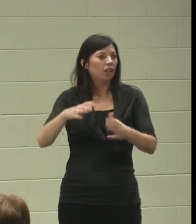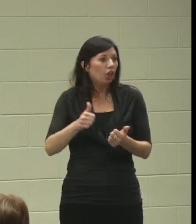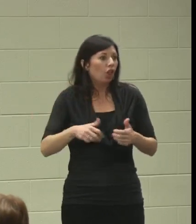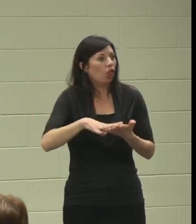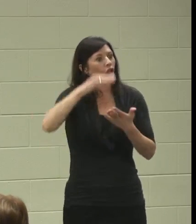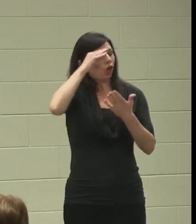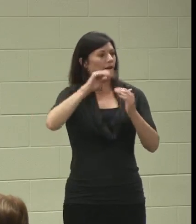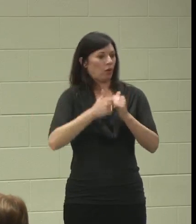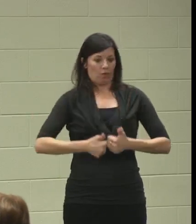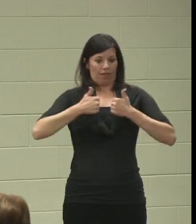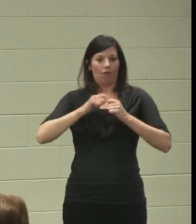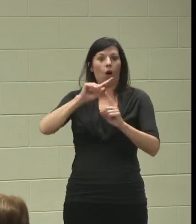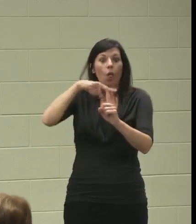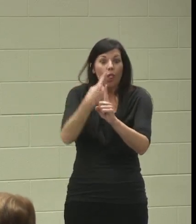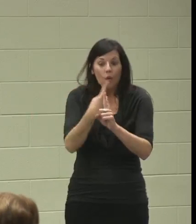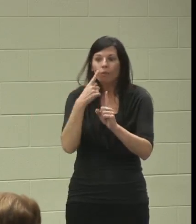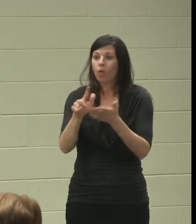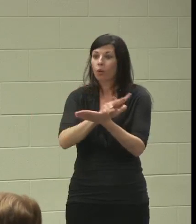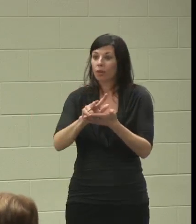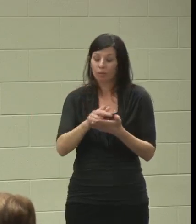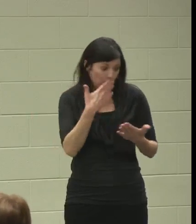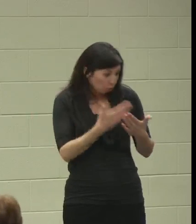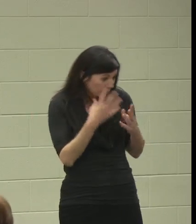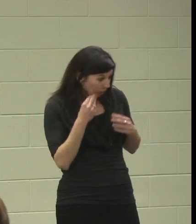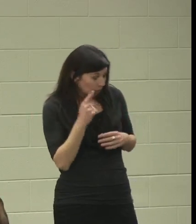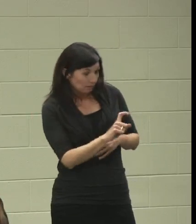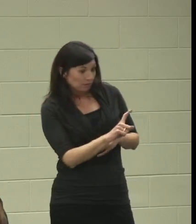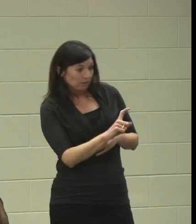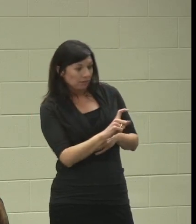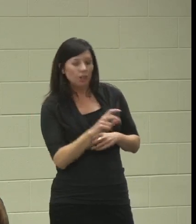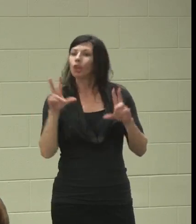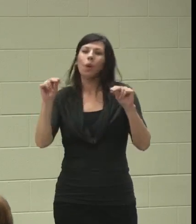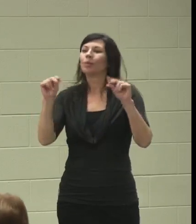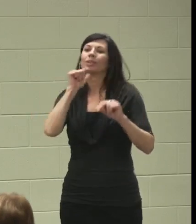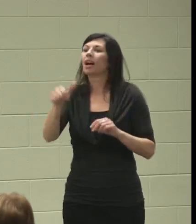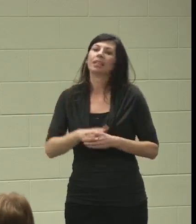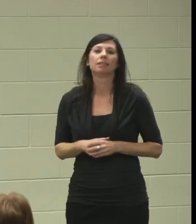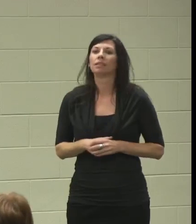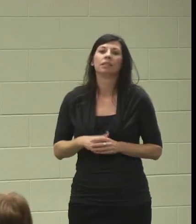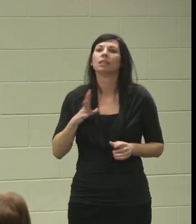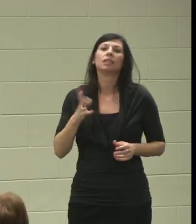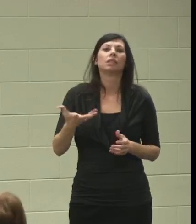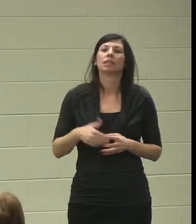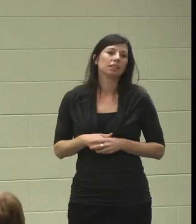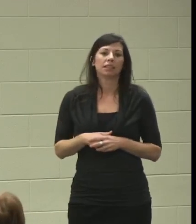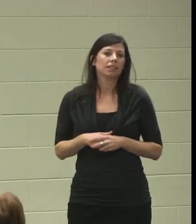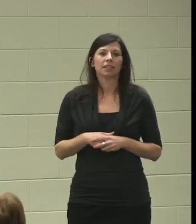for three weeks. Was that a good experience? "No, it wasn't."